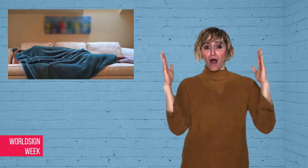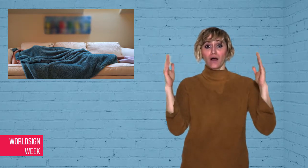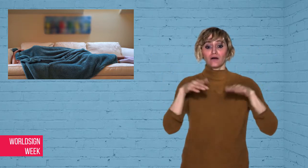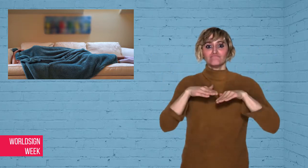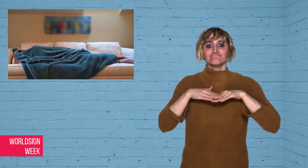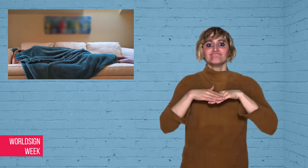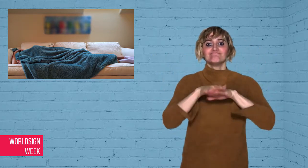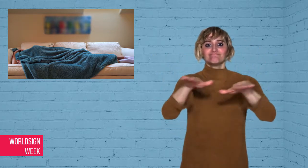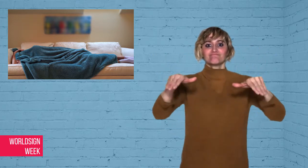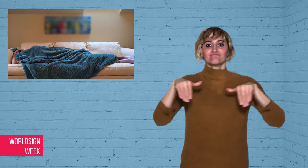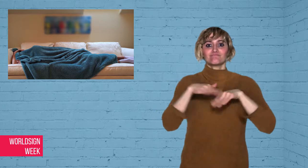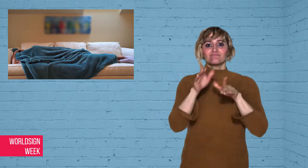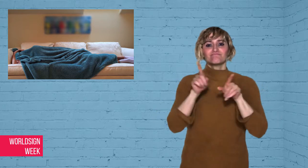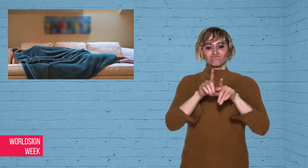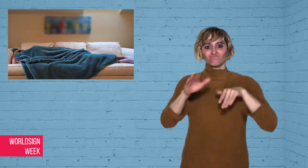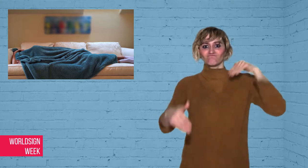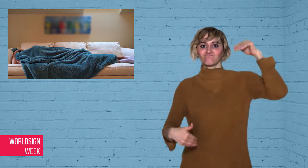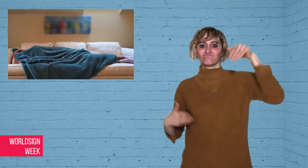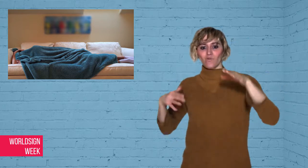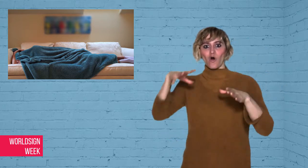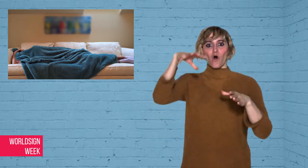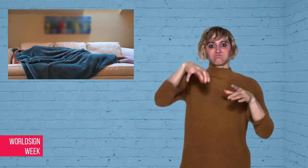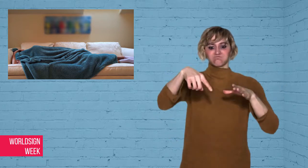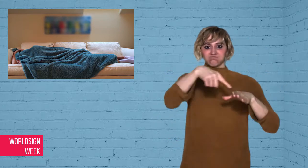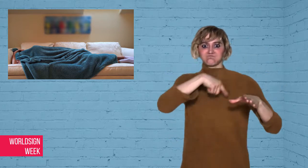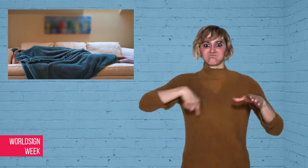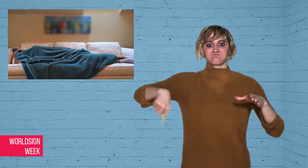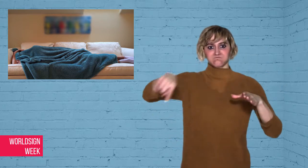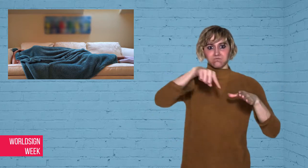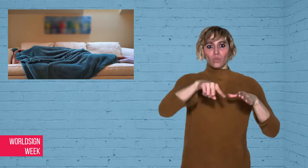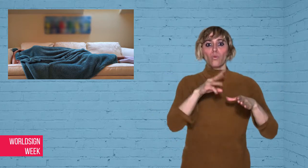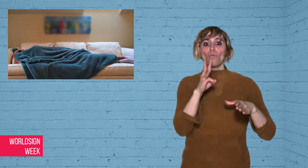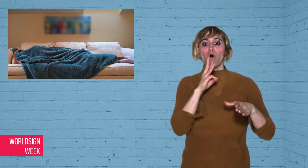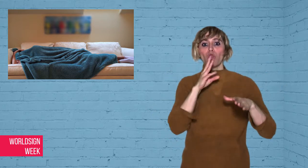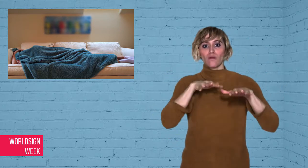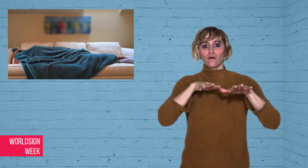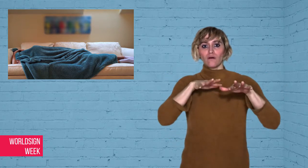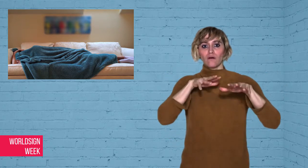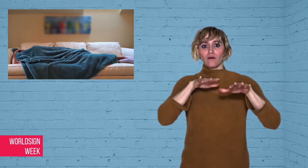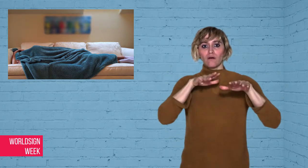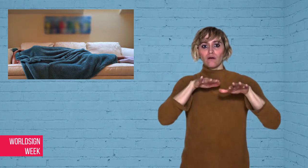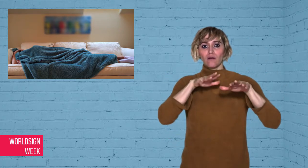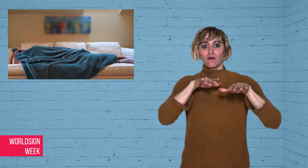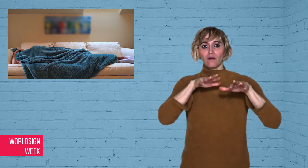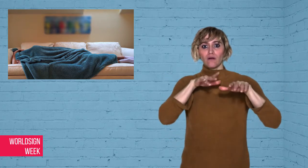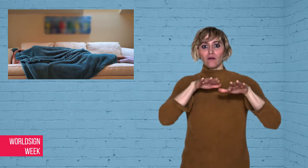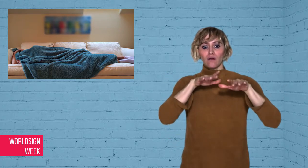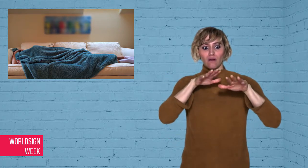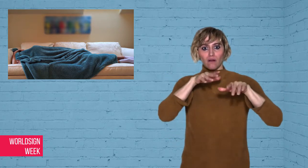swimming pools made ripple.